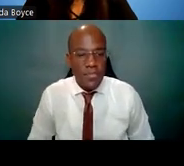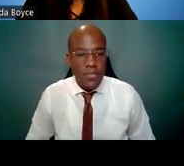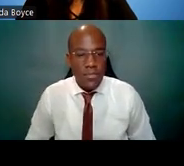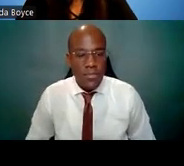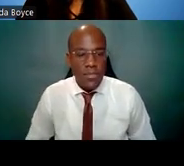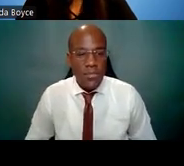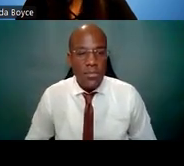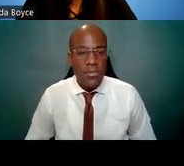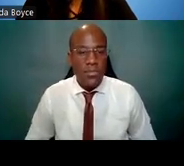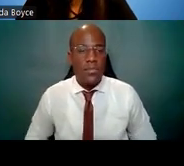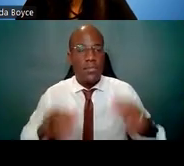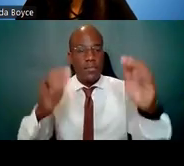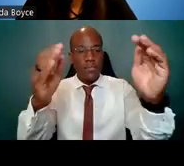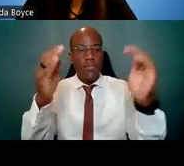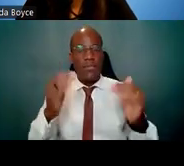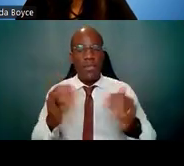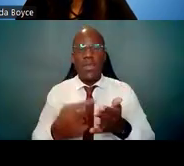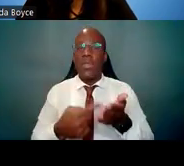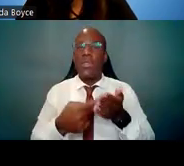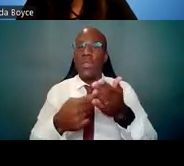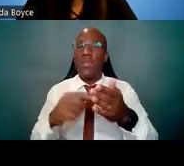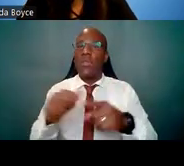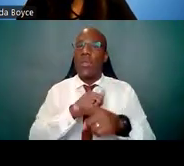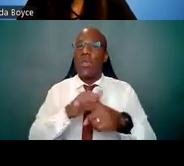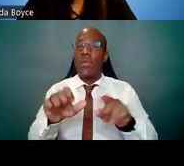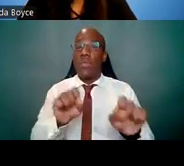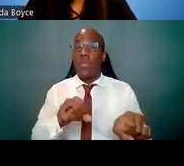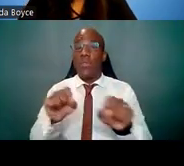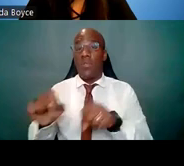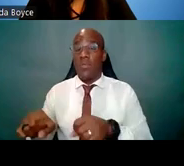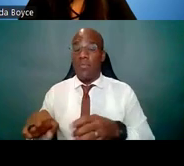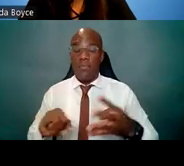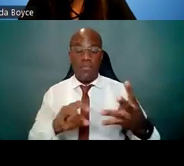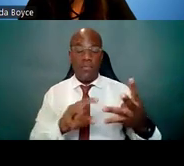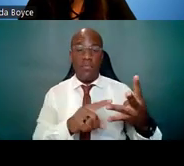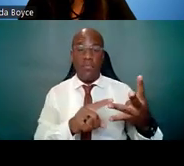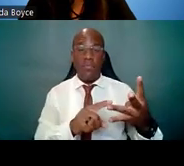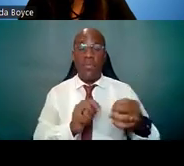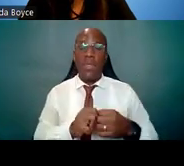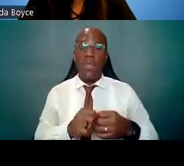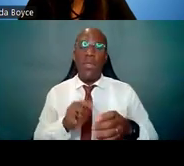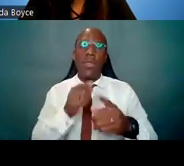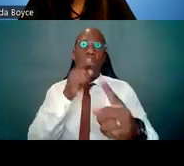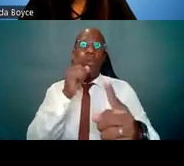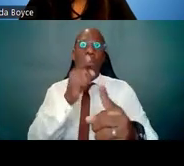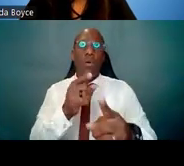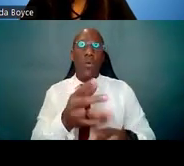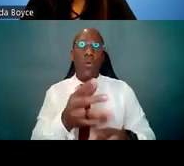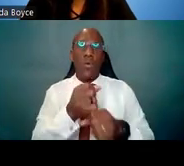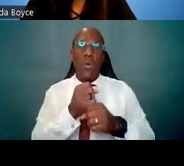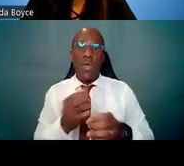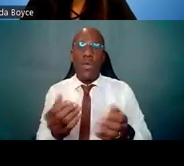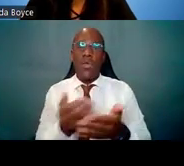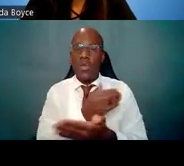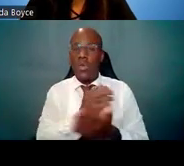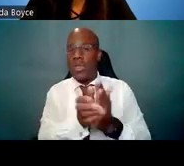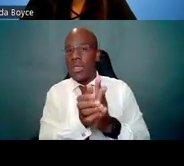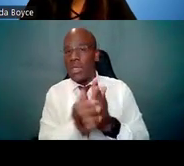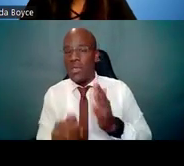Next I'll cover training potential. So the goal here is to acquire new skills and training that will expand upon your previous training.